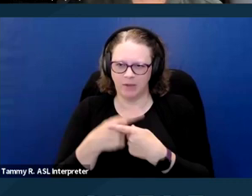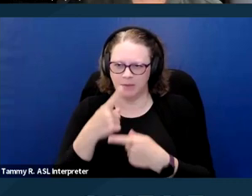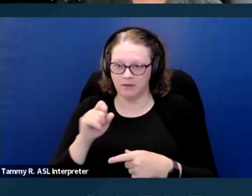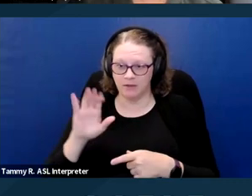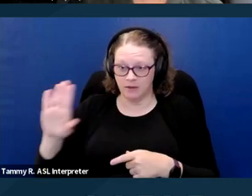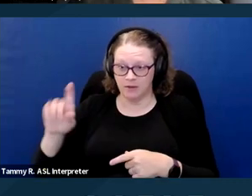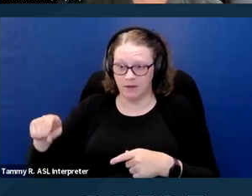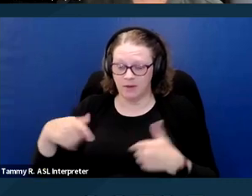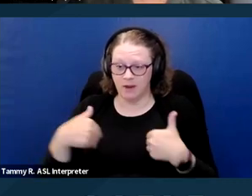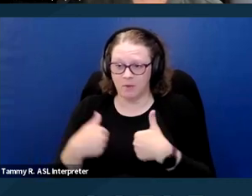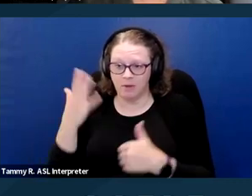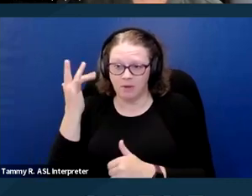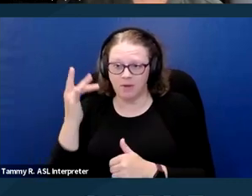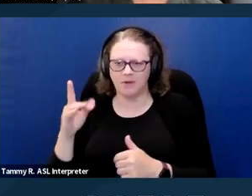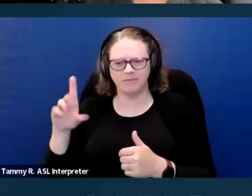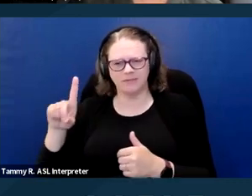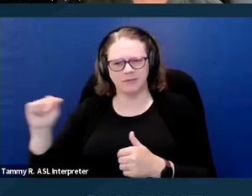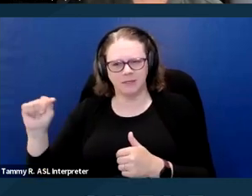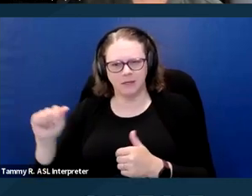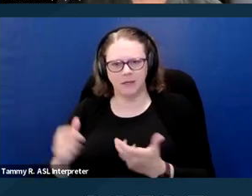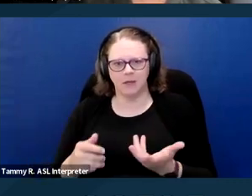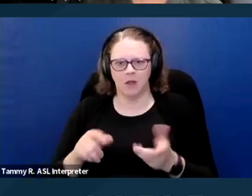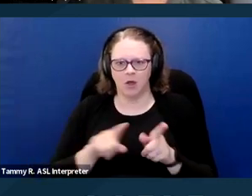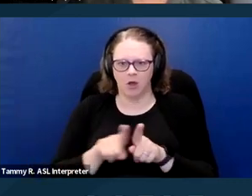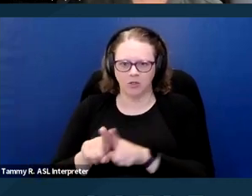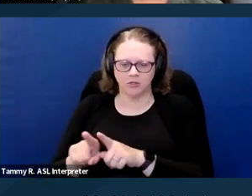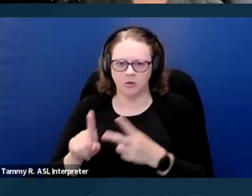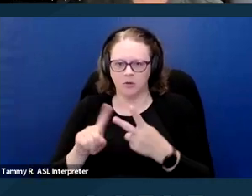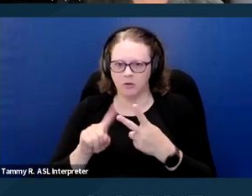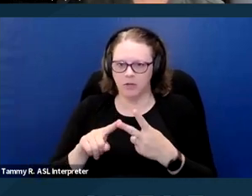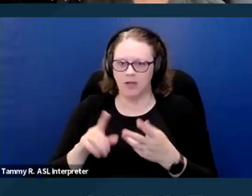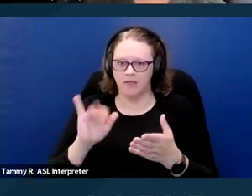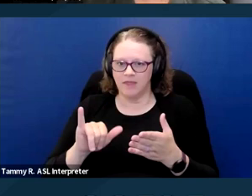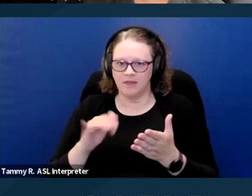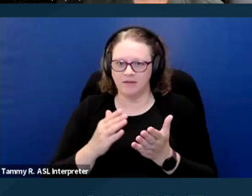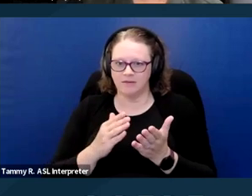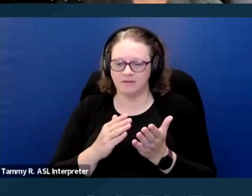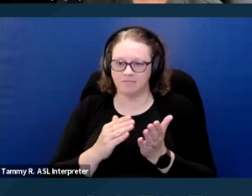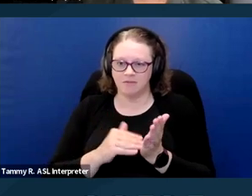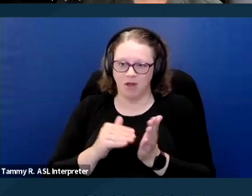These addendums often also contain unreasonable, unwarranted and objectionable terms